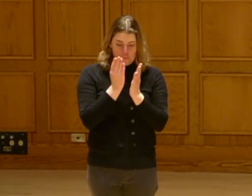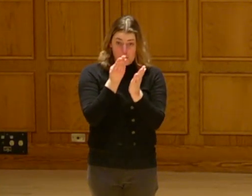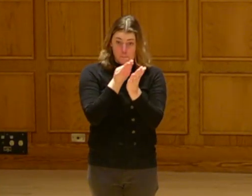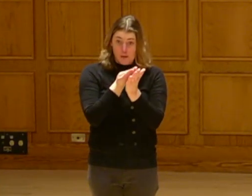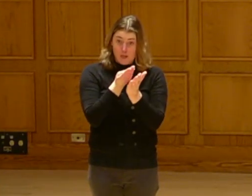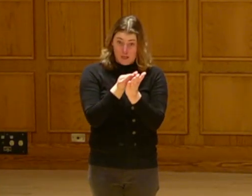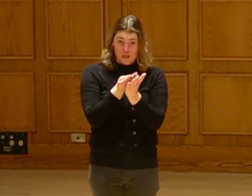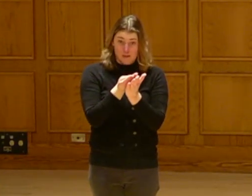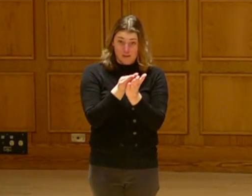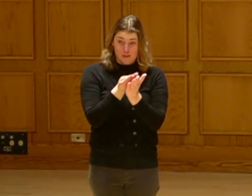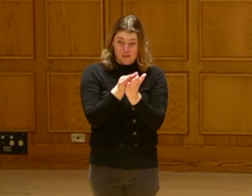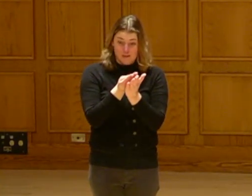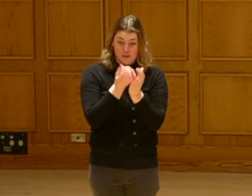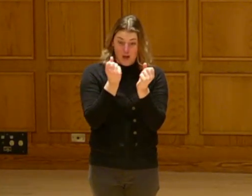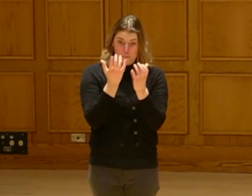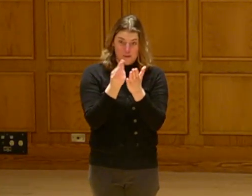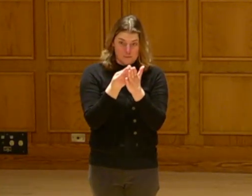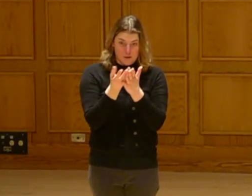money is made by the utilities.